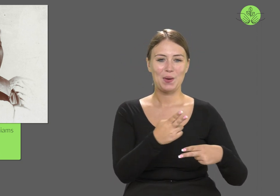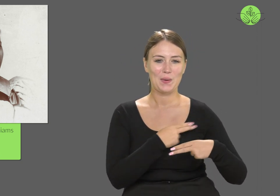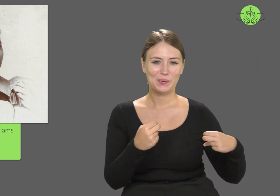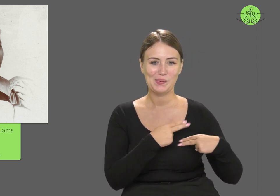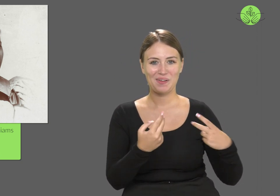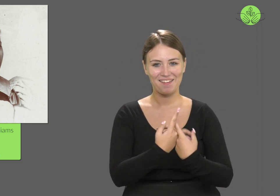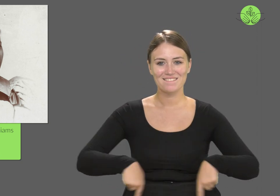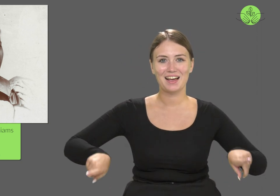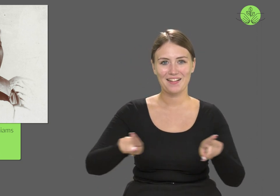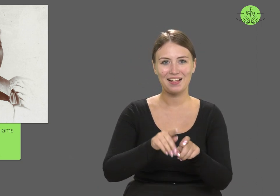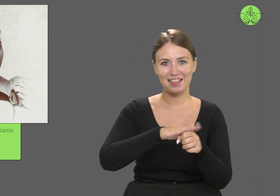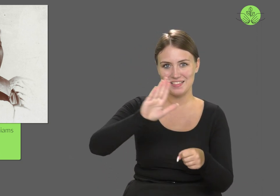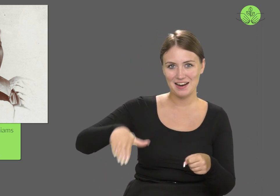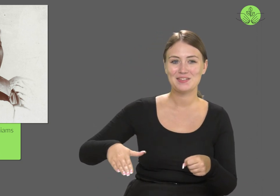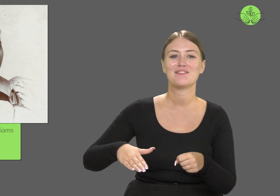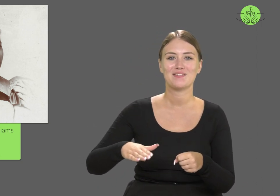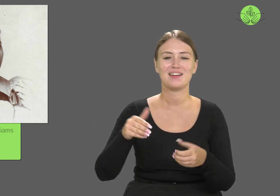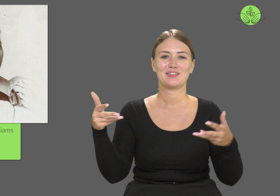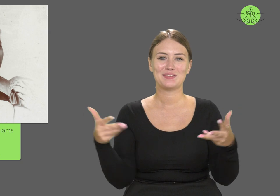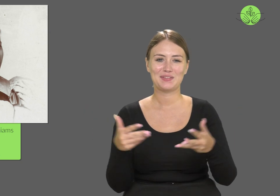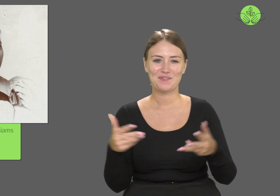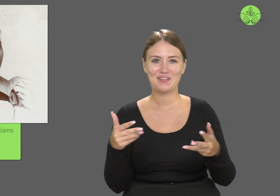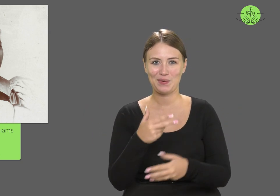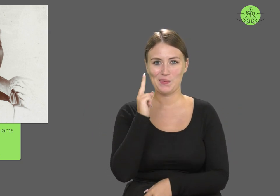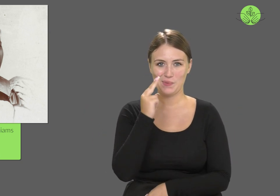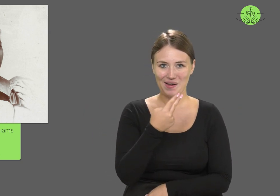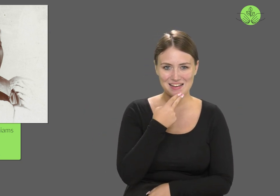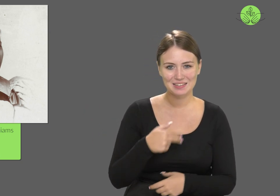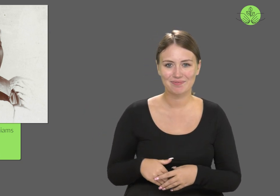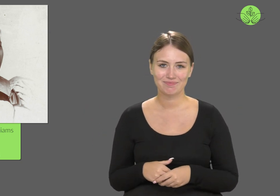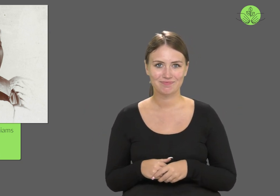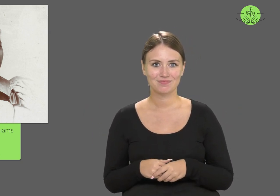to serve on the Executive Committee of the National Association of the Deaf.